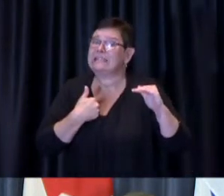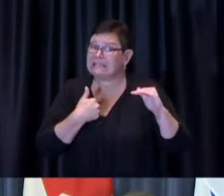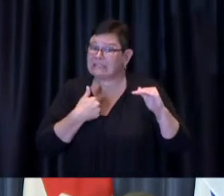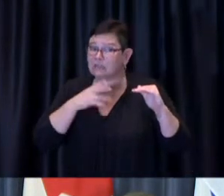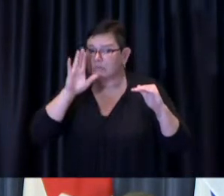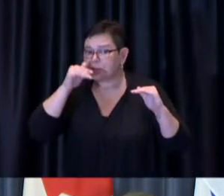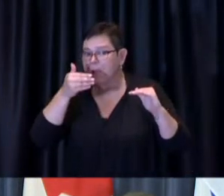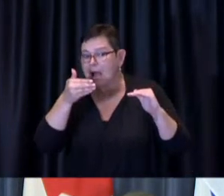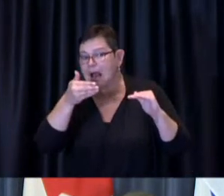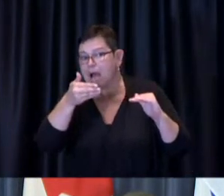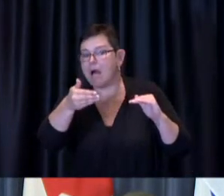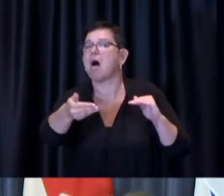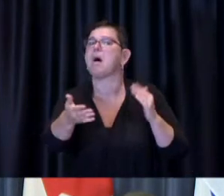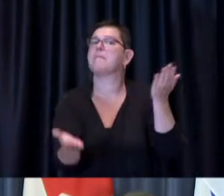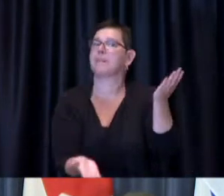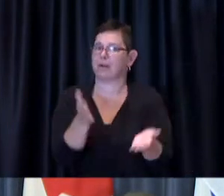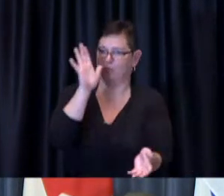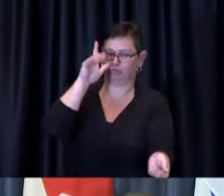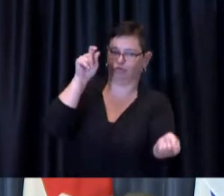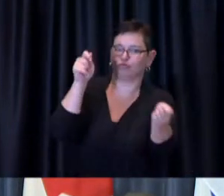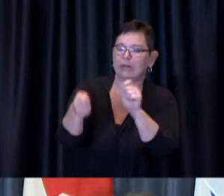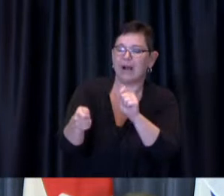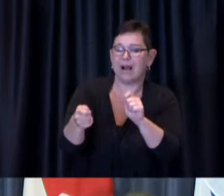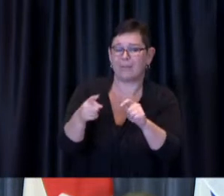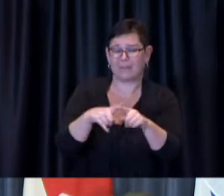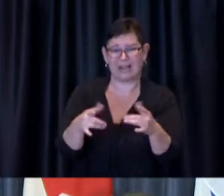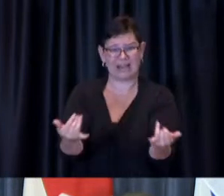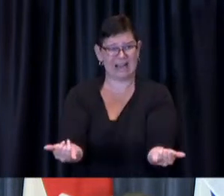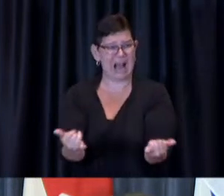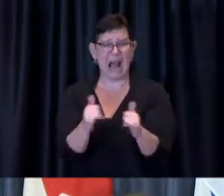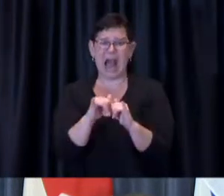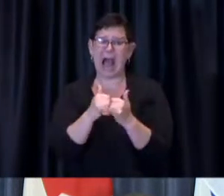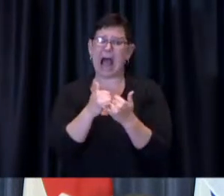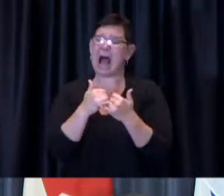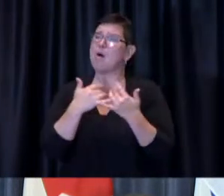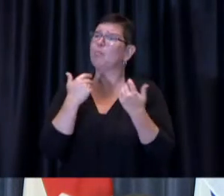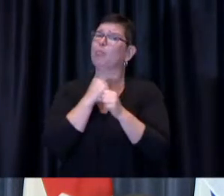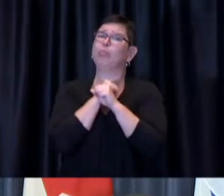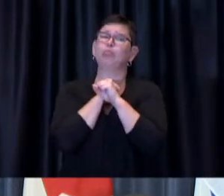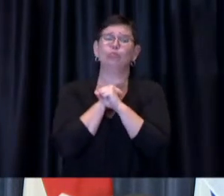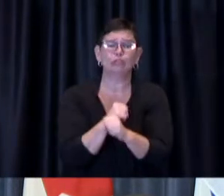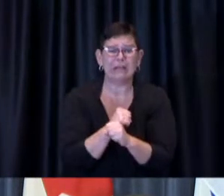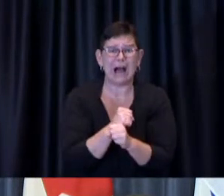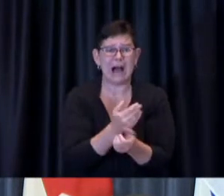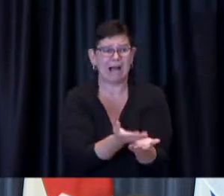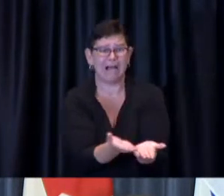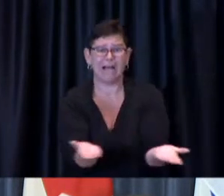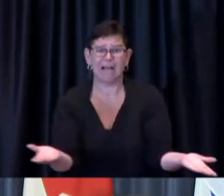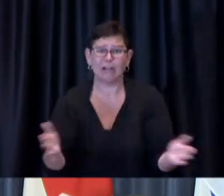but in the meantime the best thing we can do to protect them and to protect our entire community